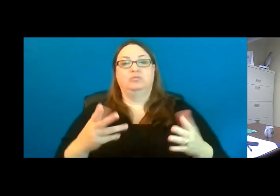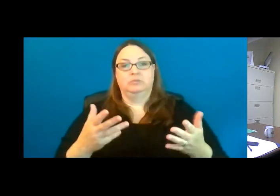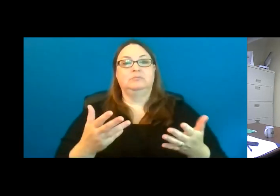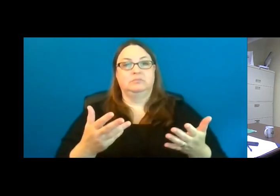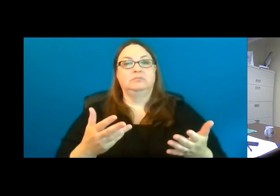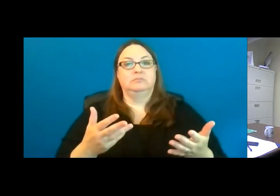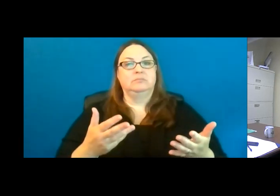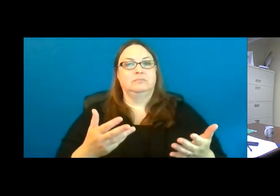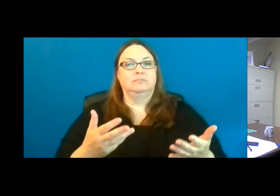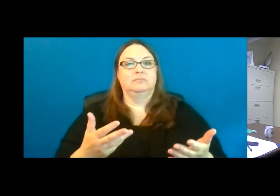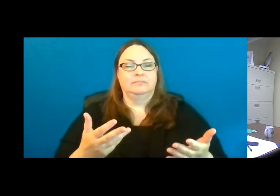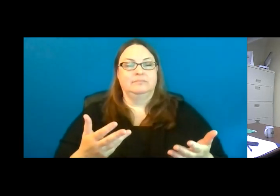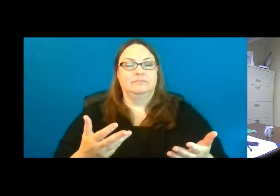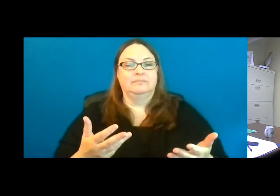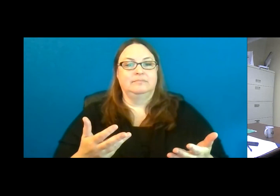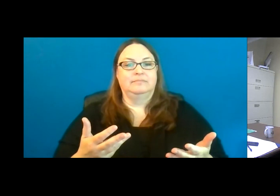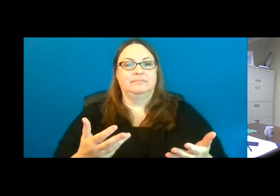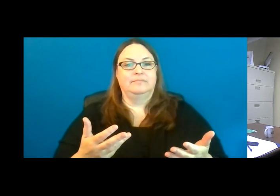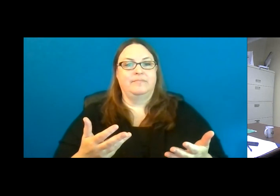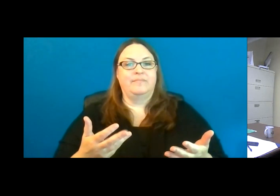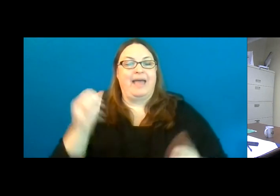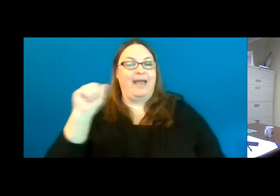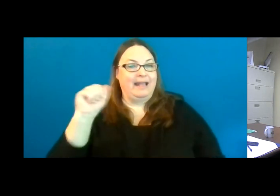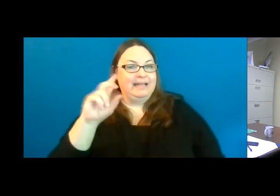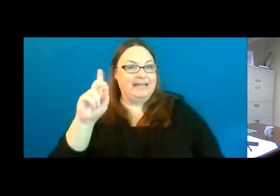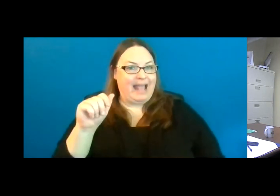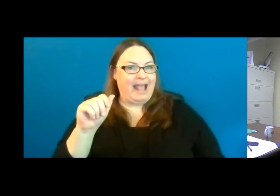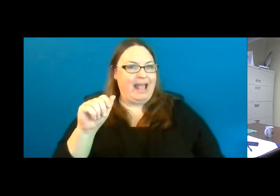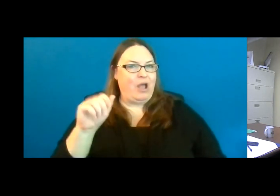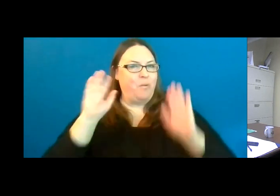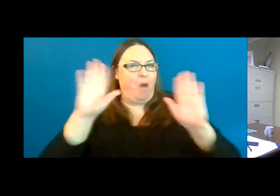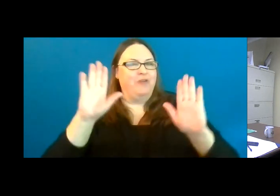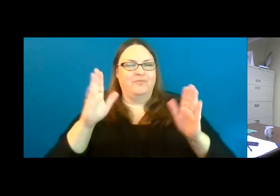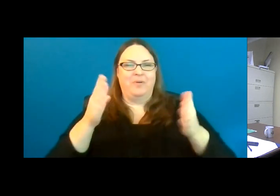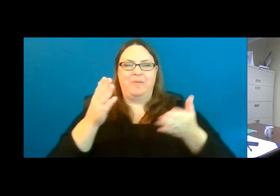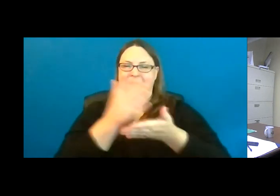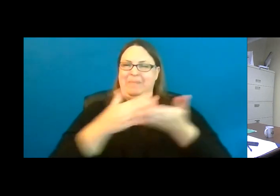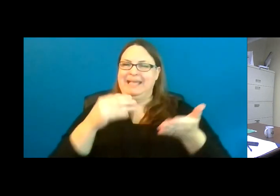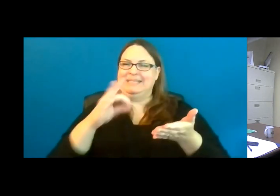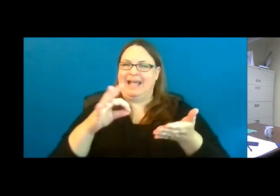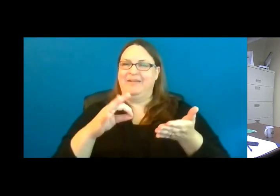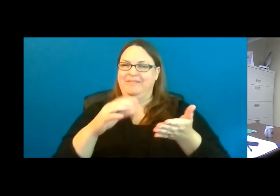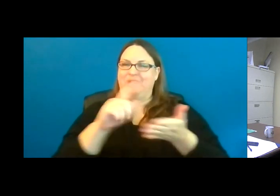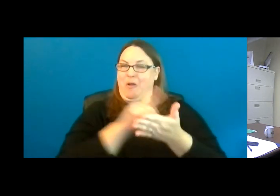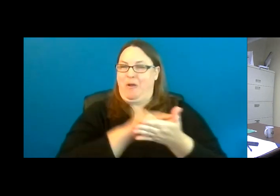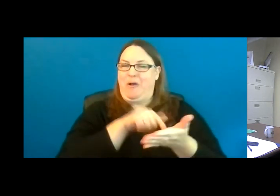The ADA is just a wonderful piece of legislation and we're so happy to celebrate that here